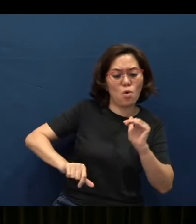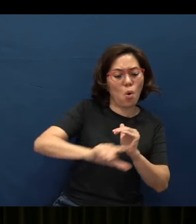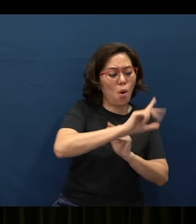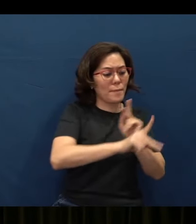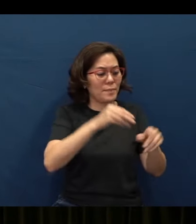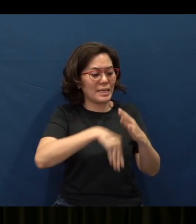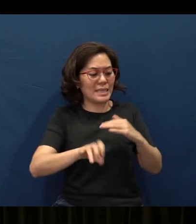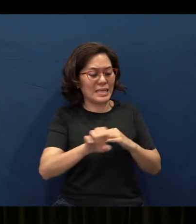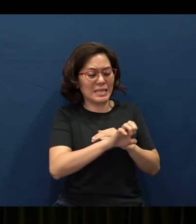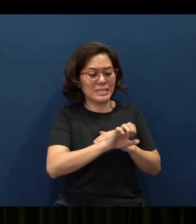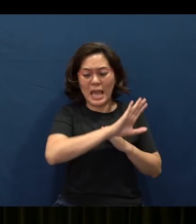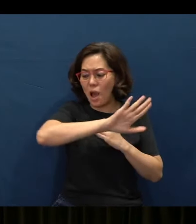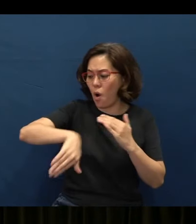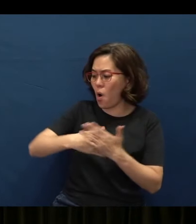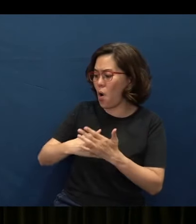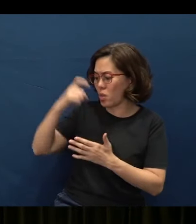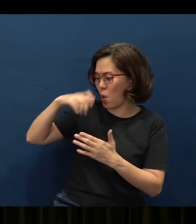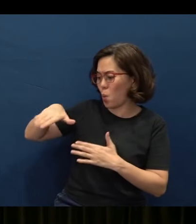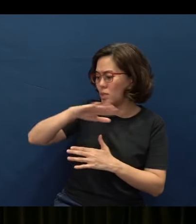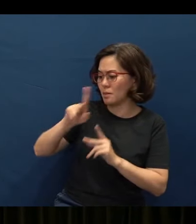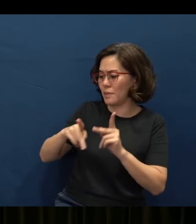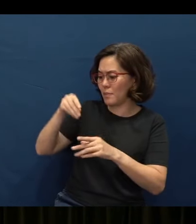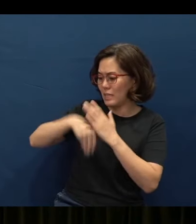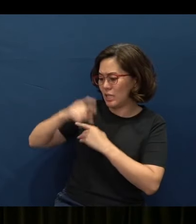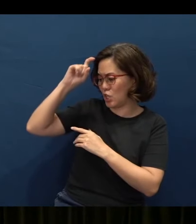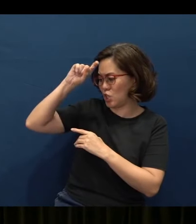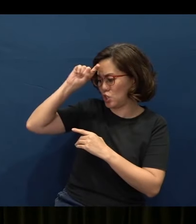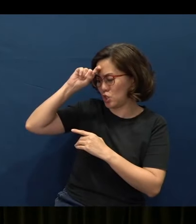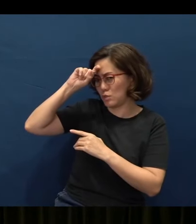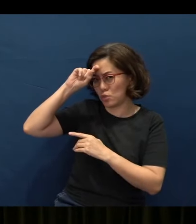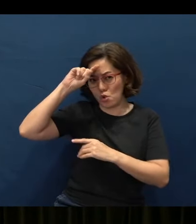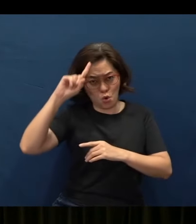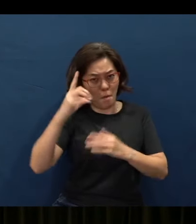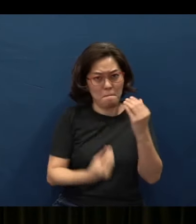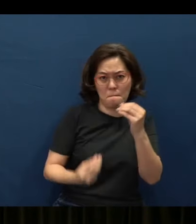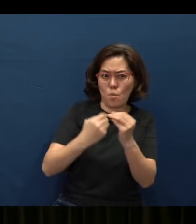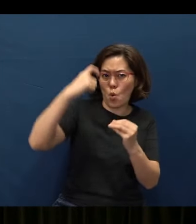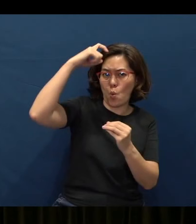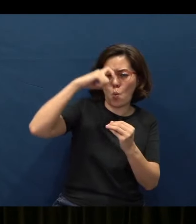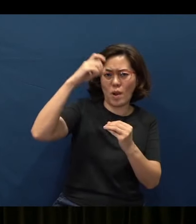and greater than all the wisdom of Egypt. He was wiser than anyone else…”